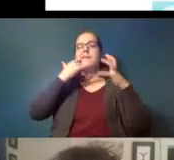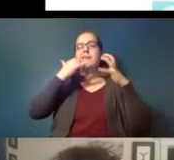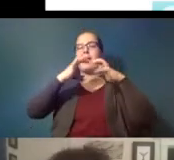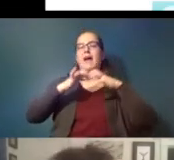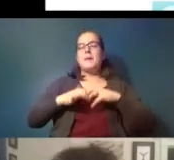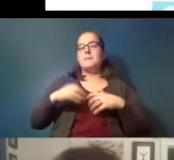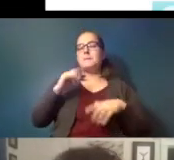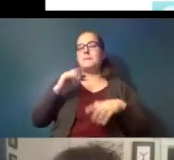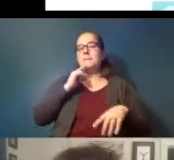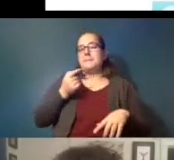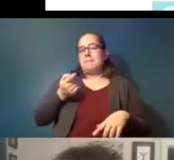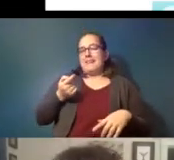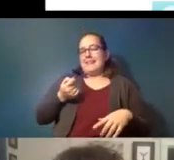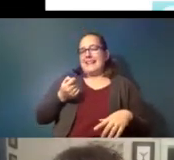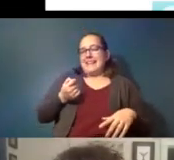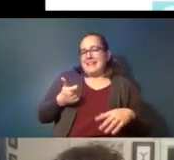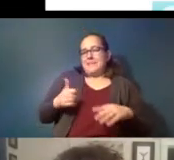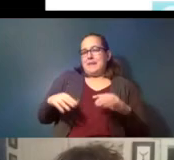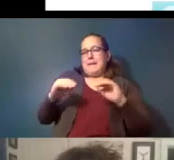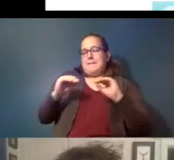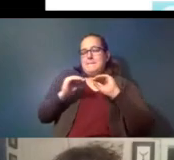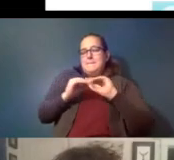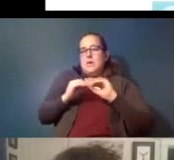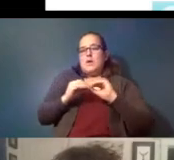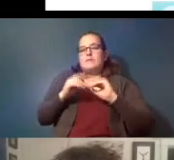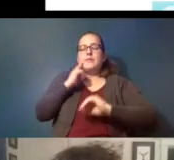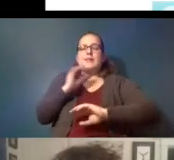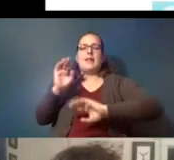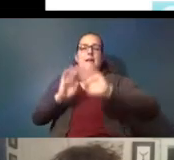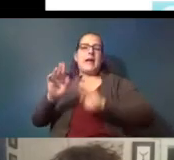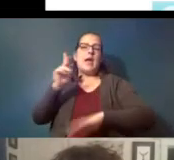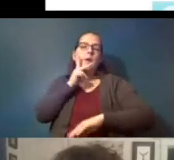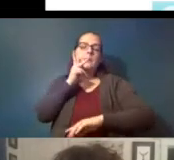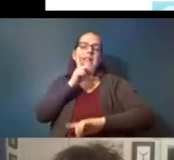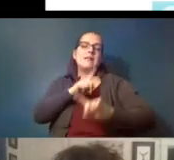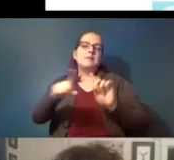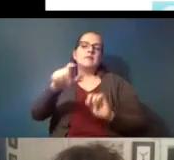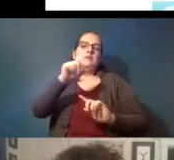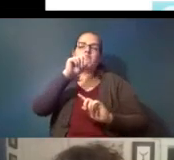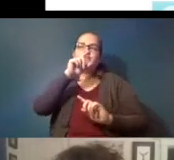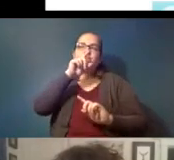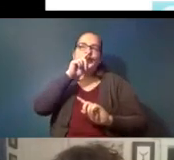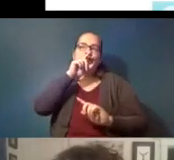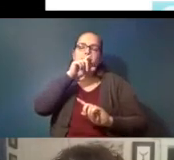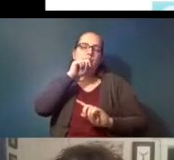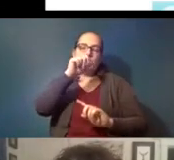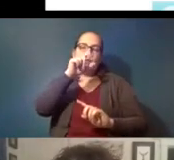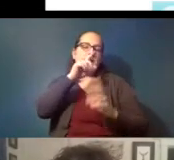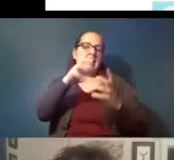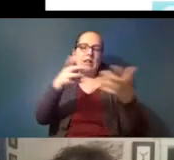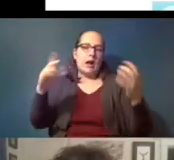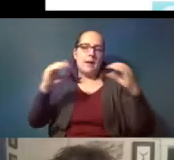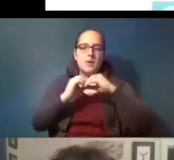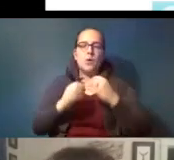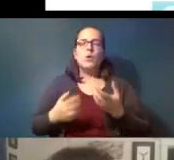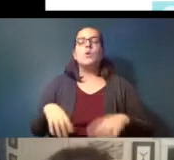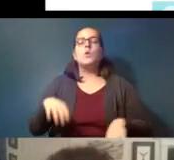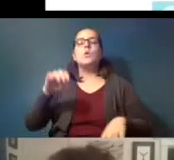slightly more for the the bioplastics but not appreciably more and so the the recommendation